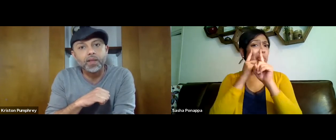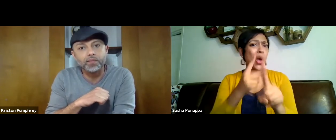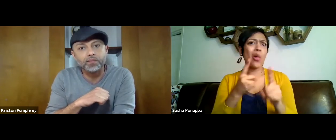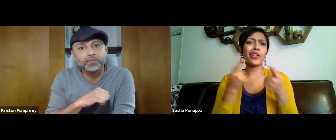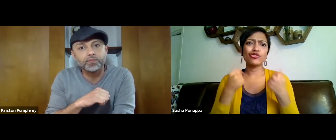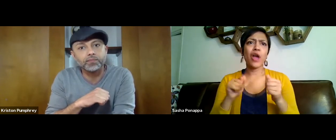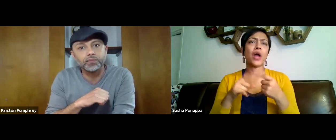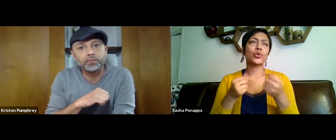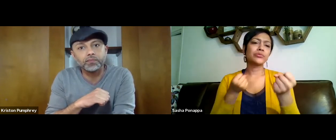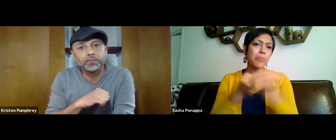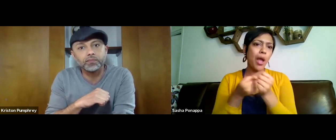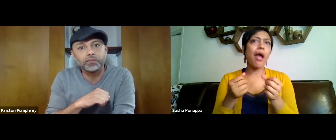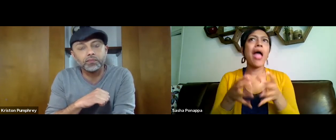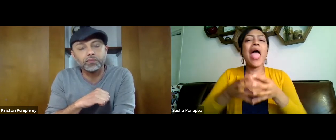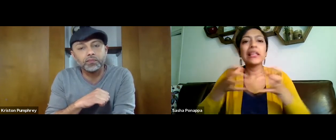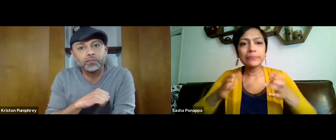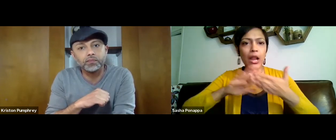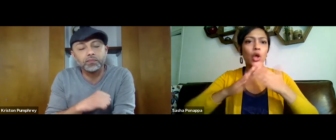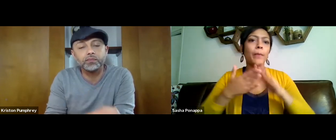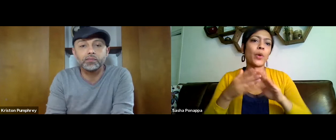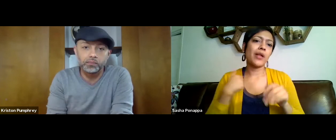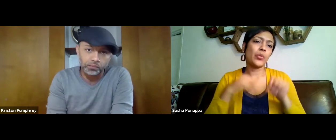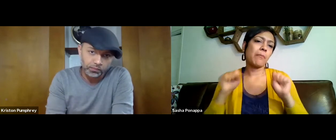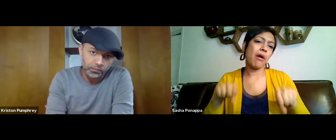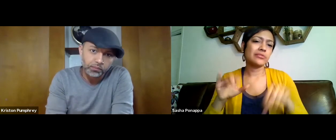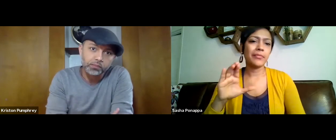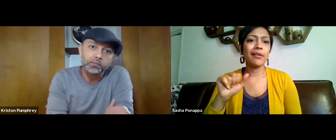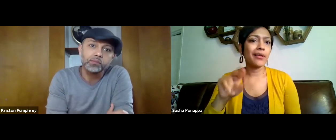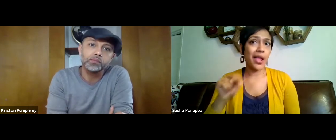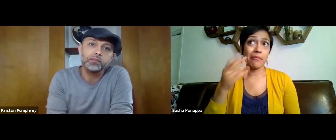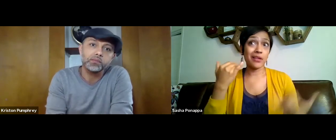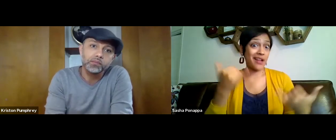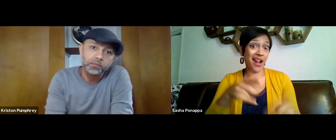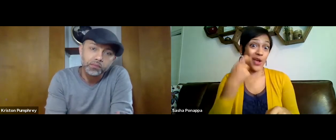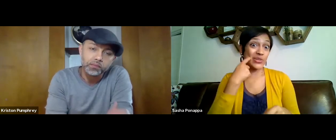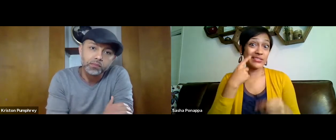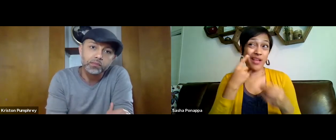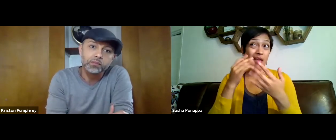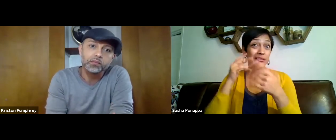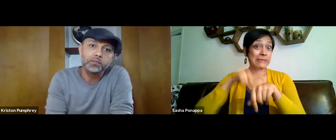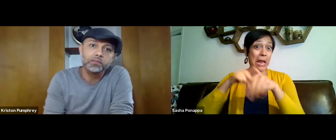and we'll look at that, our goal is to try and sponsor as many community members as we can,